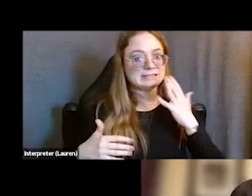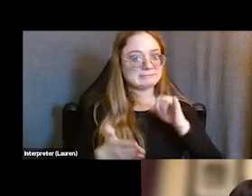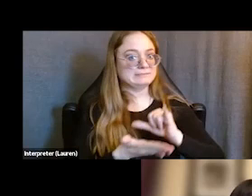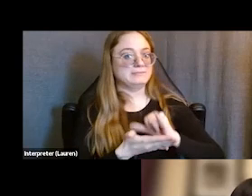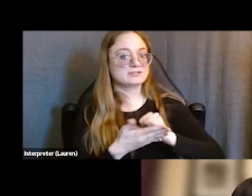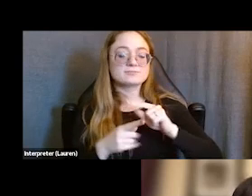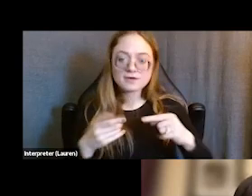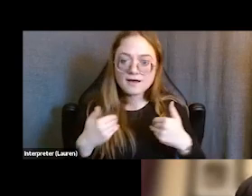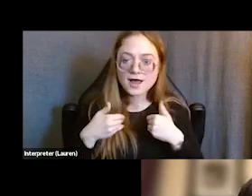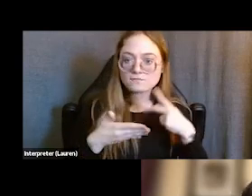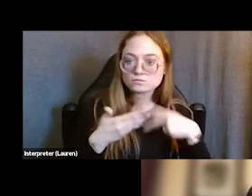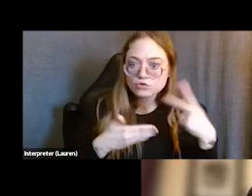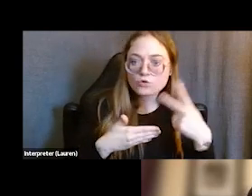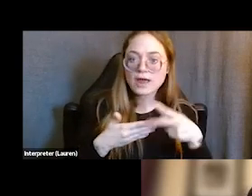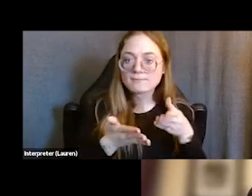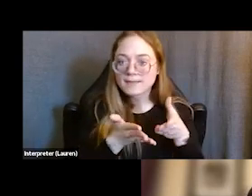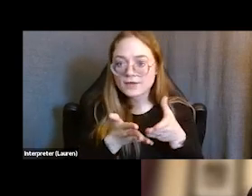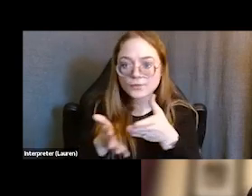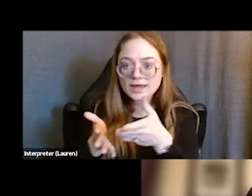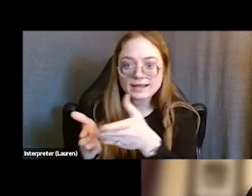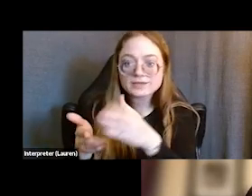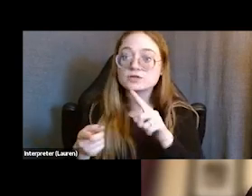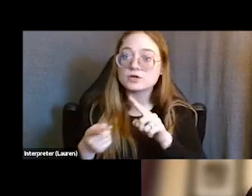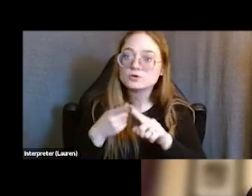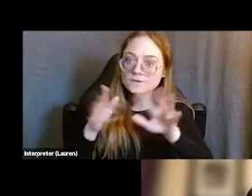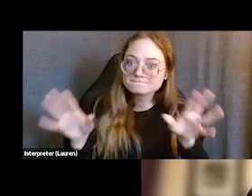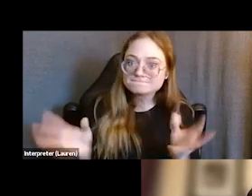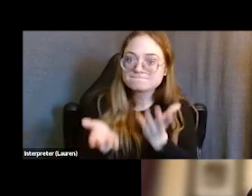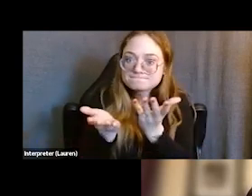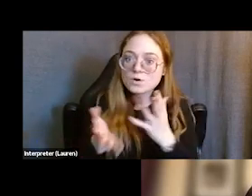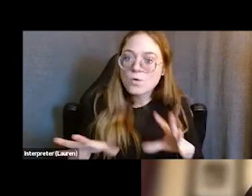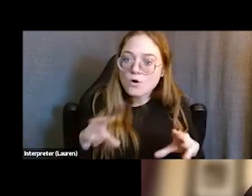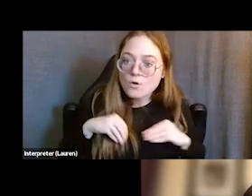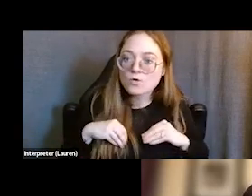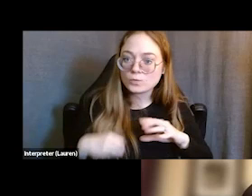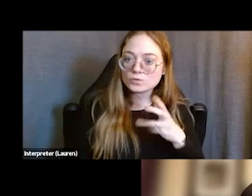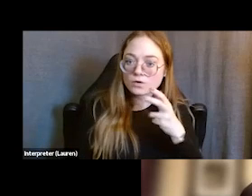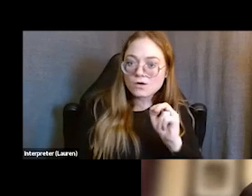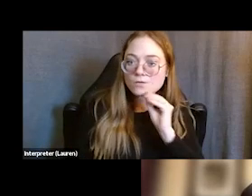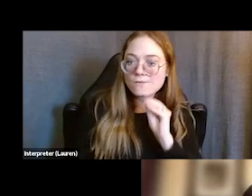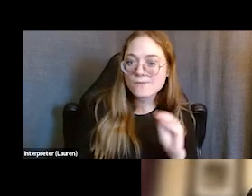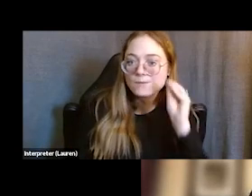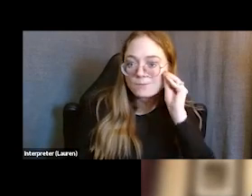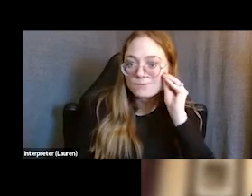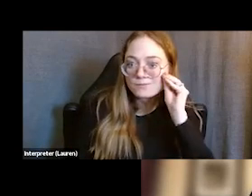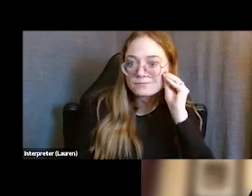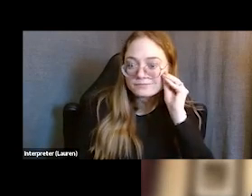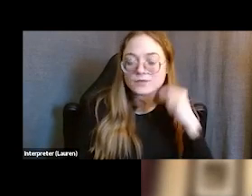to disenfranchised people to own their homes and we aim to build that bridge.